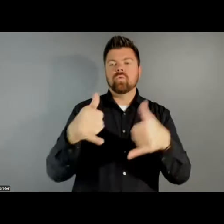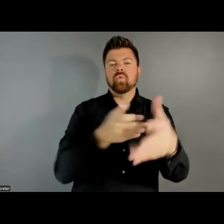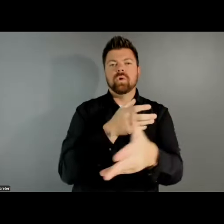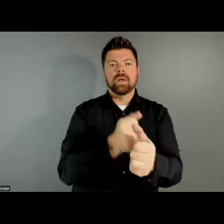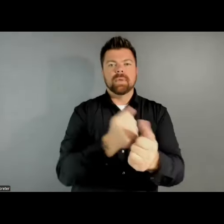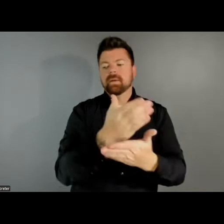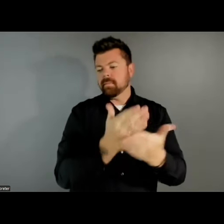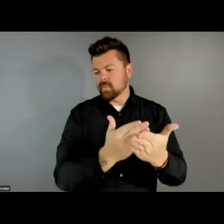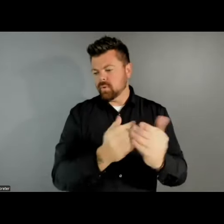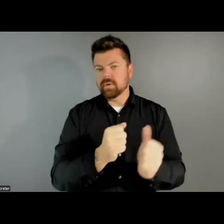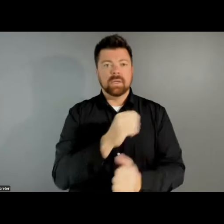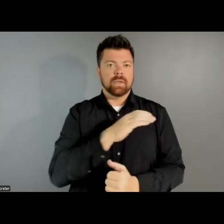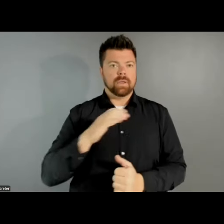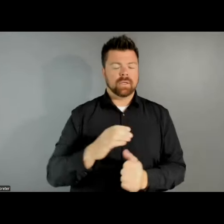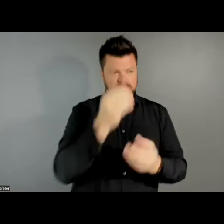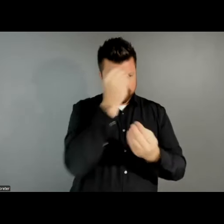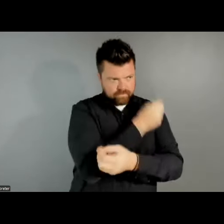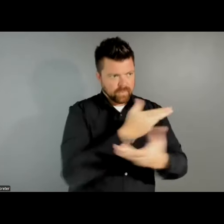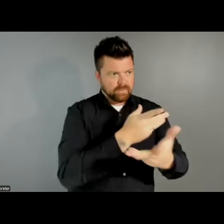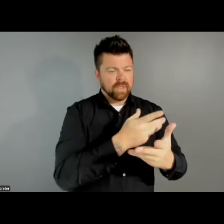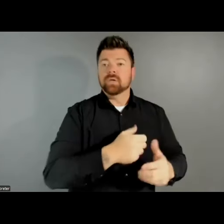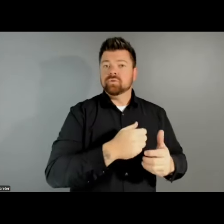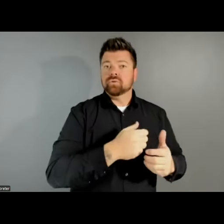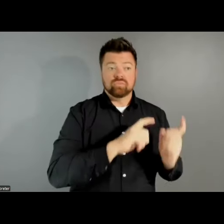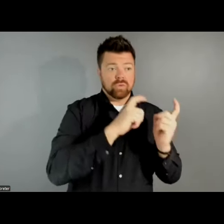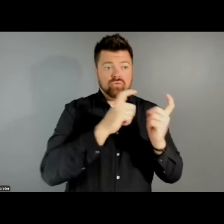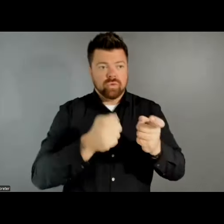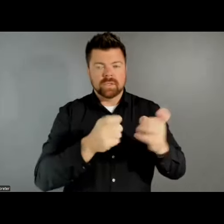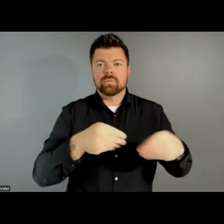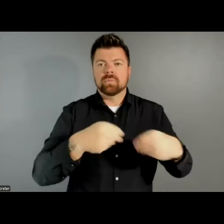book. These grants have been awarded under the chair's delegated authority and are brought